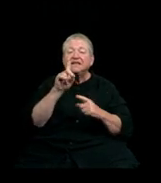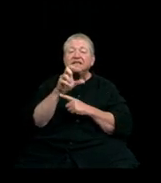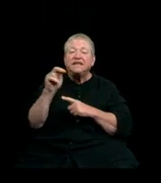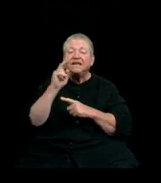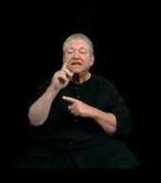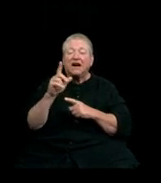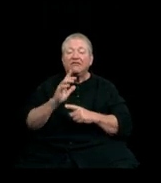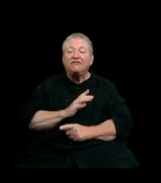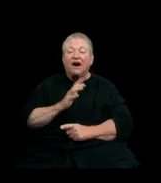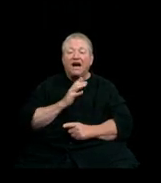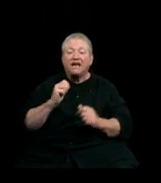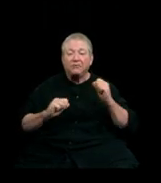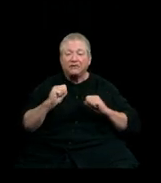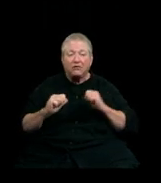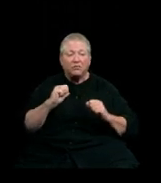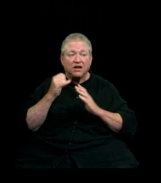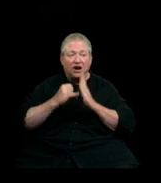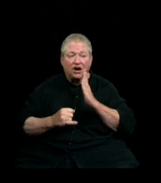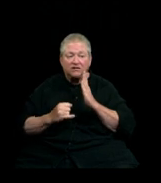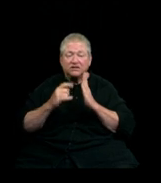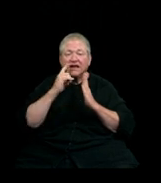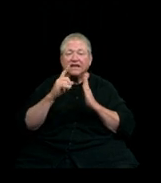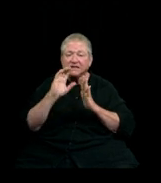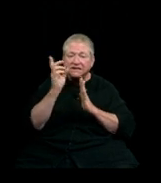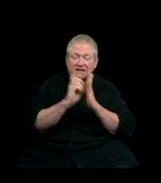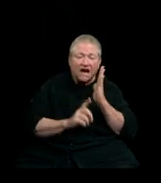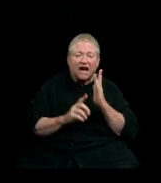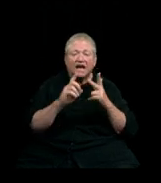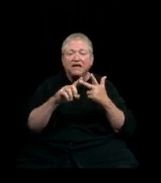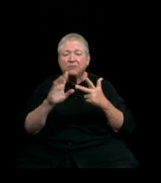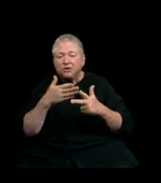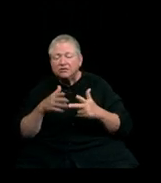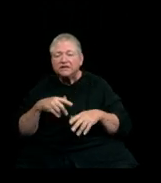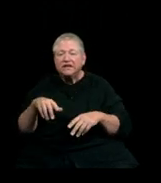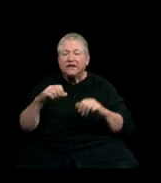The College consists of departments of Art and Art History, Design, Music, Theatre, and Dance.